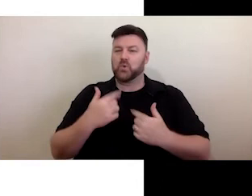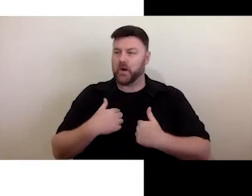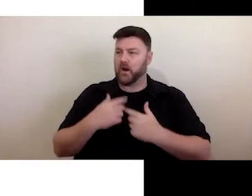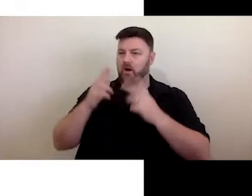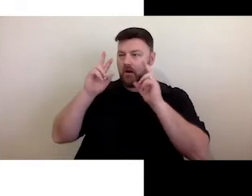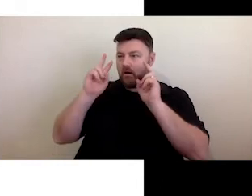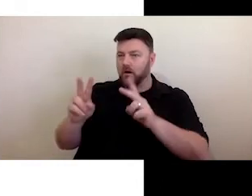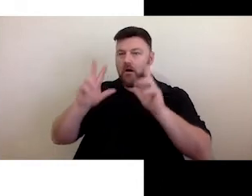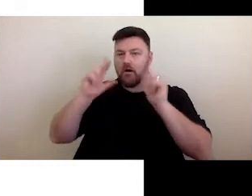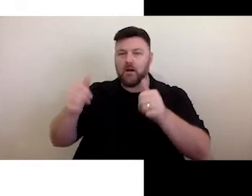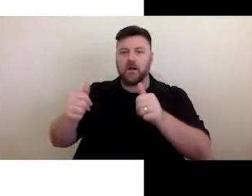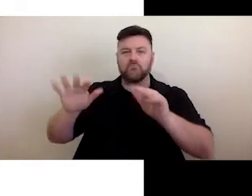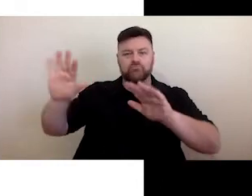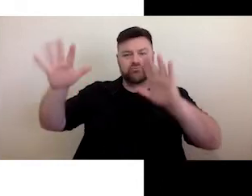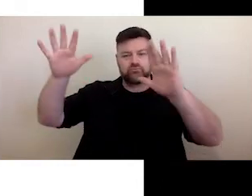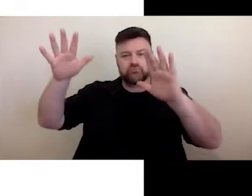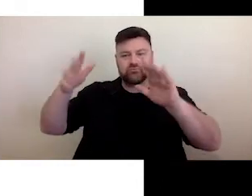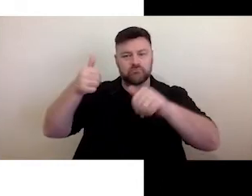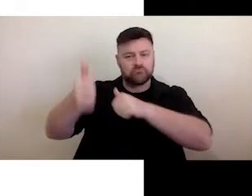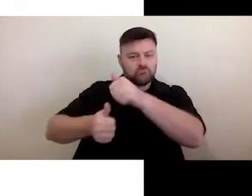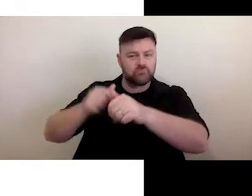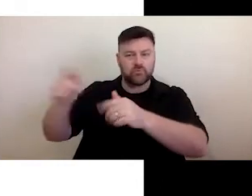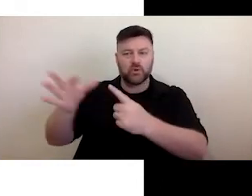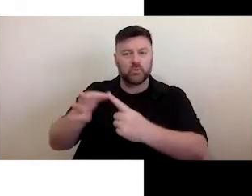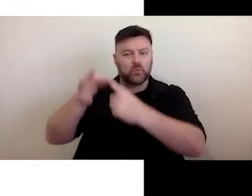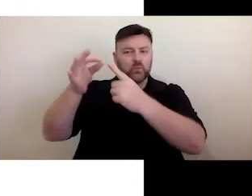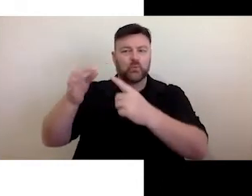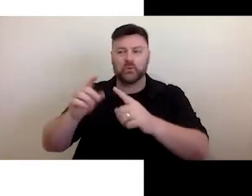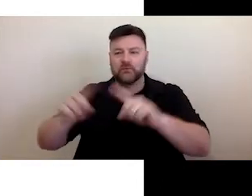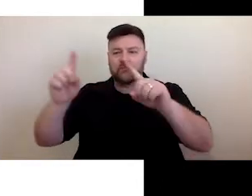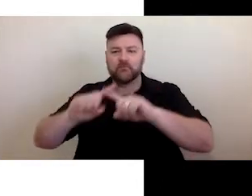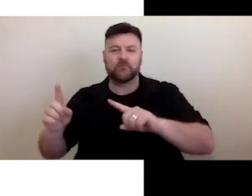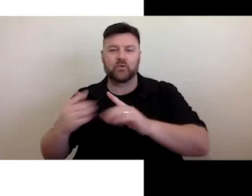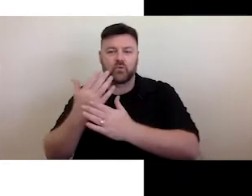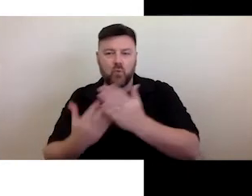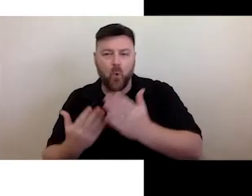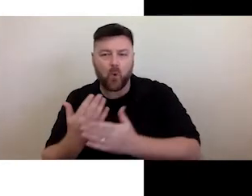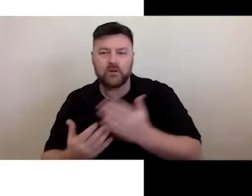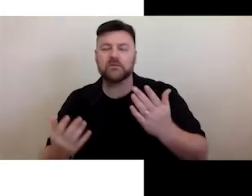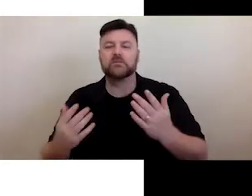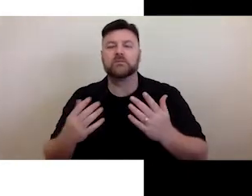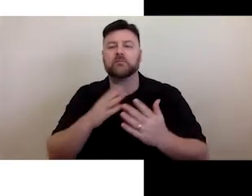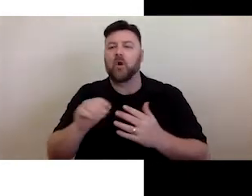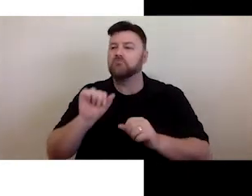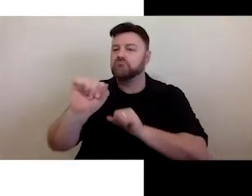stories and aesthetics of Deaf and disabled artists. We demonstrate the